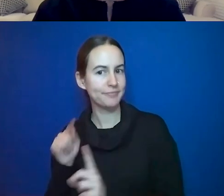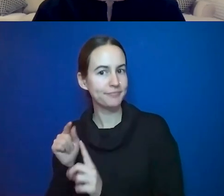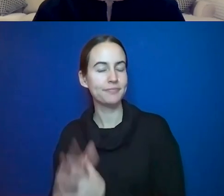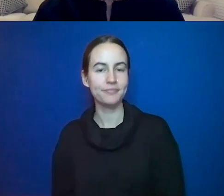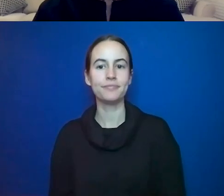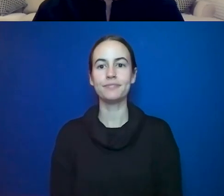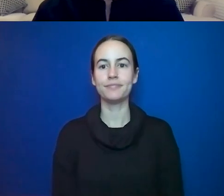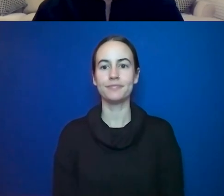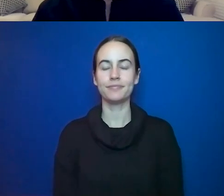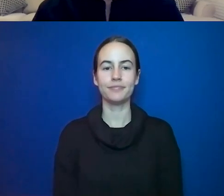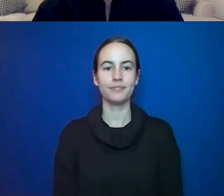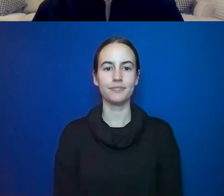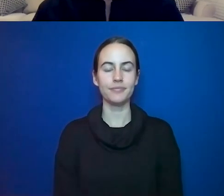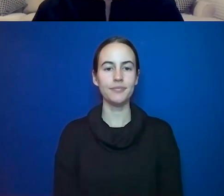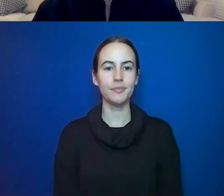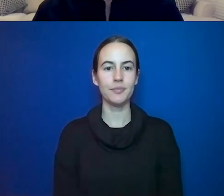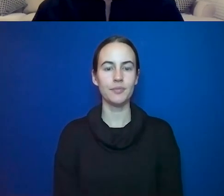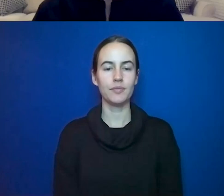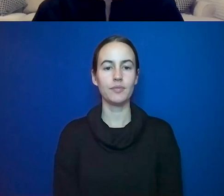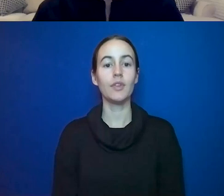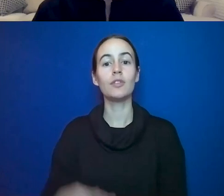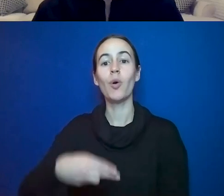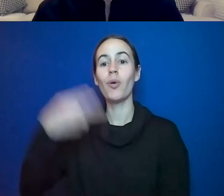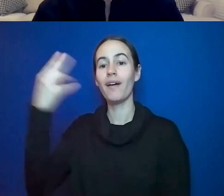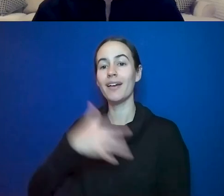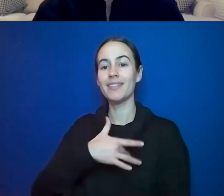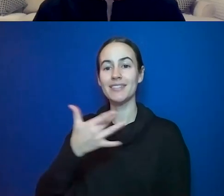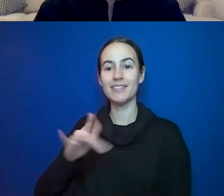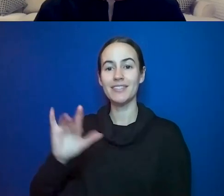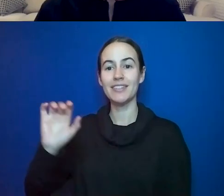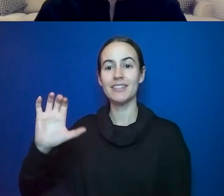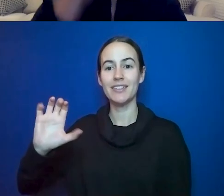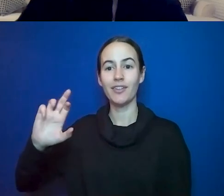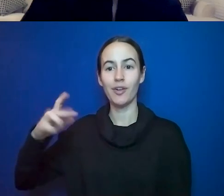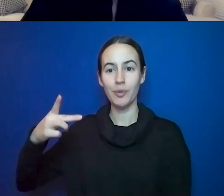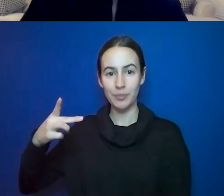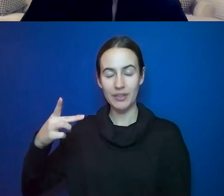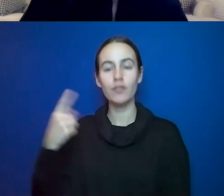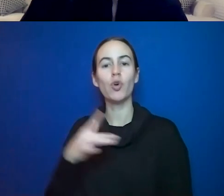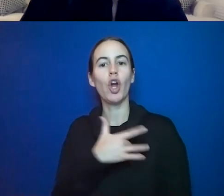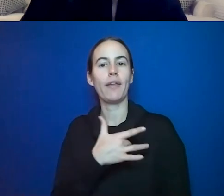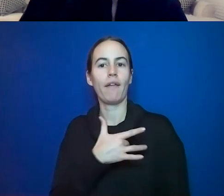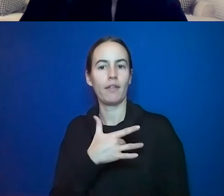We utilize high sensitivity CRP in cardiac patients. CRP --